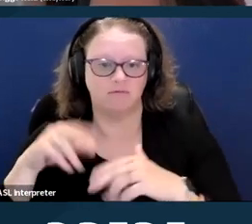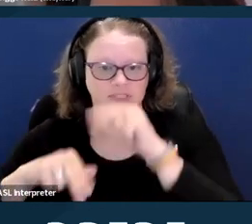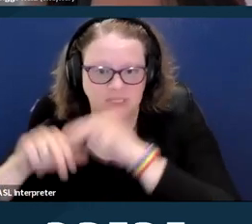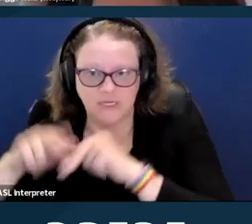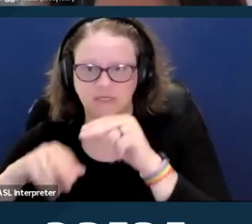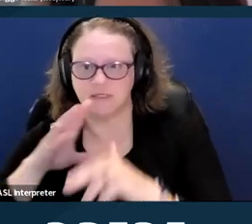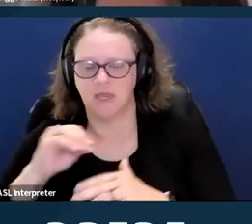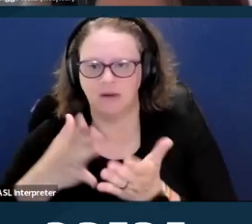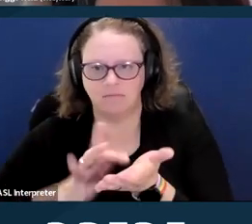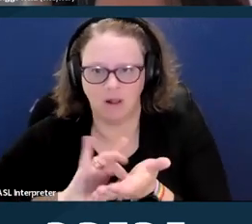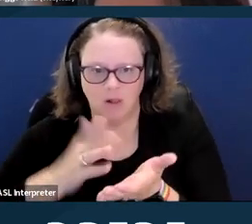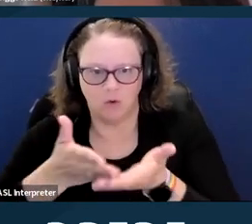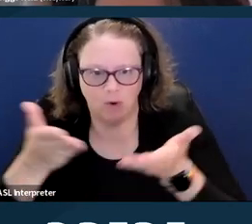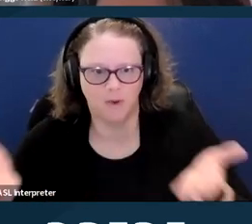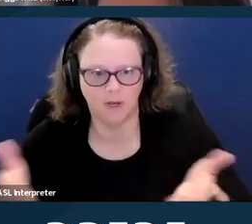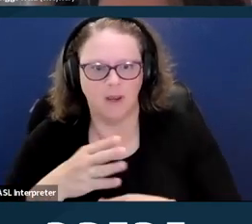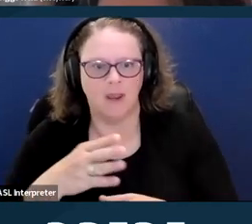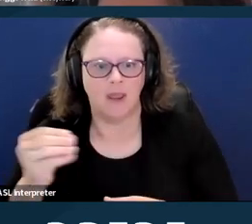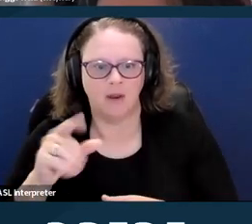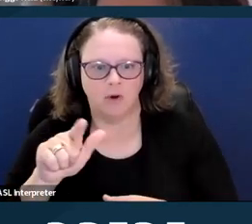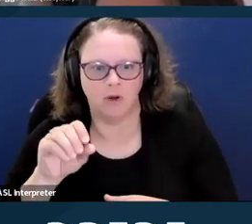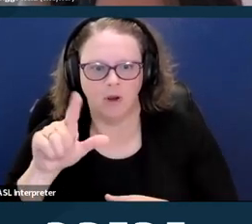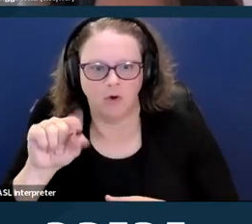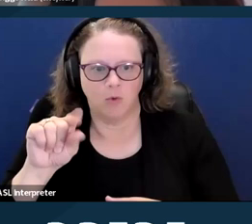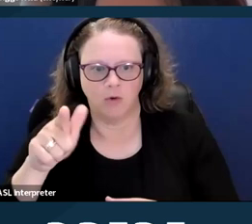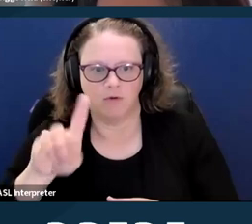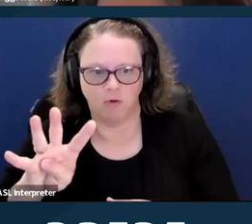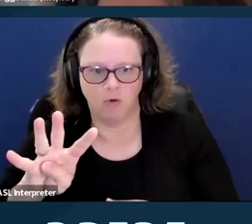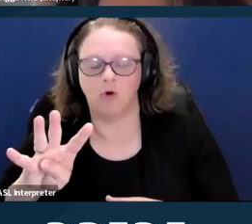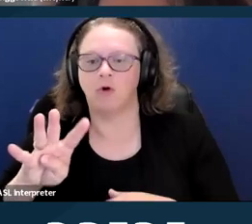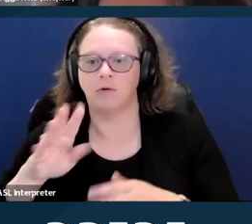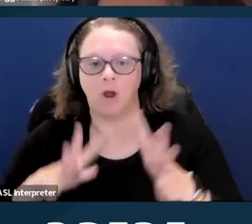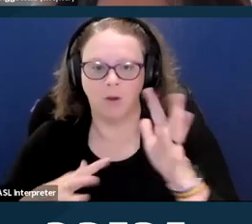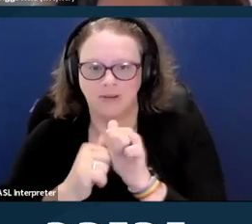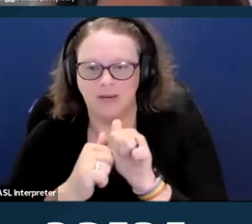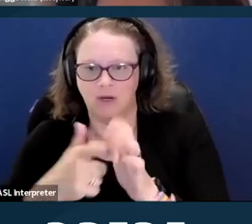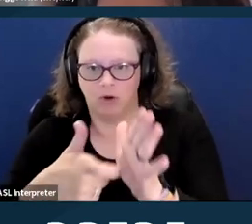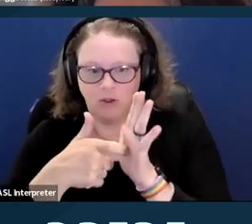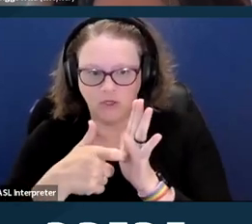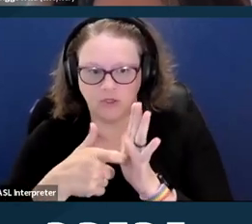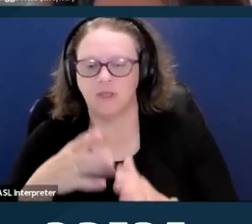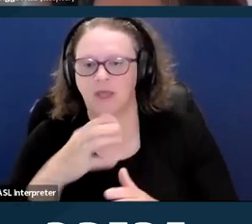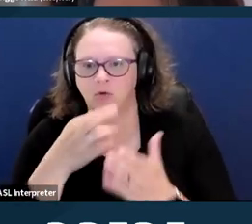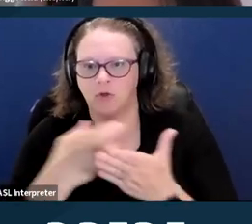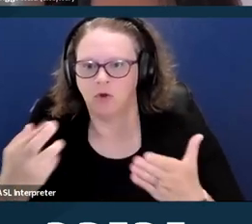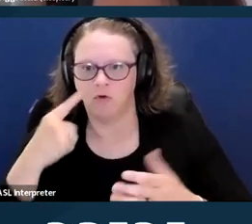who work with the disability community or disabled themselves in looking for some sexual and reproductive health information.